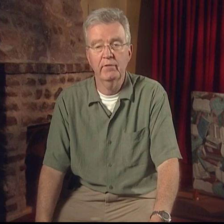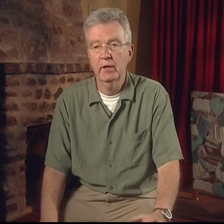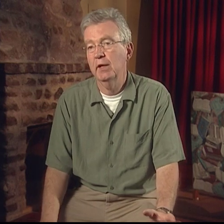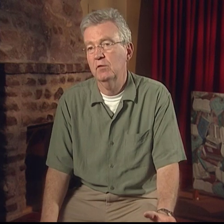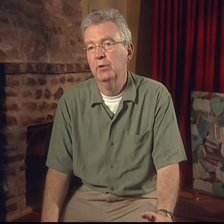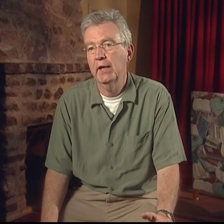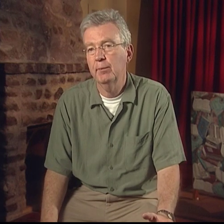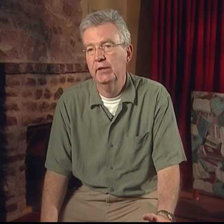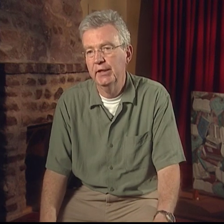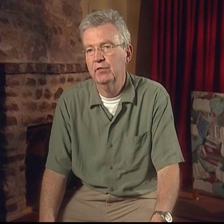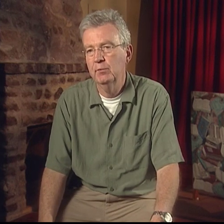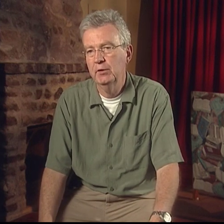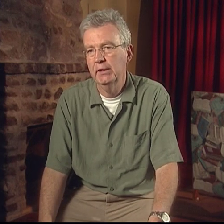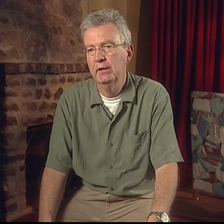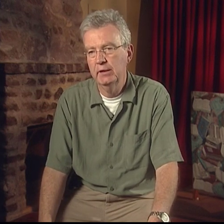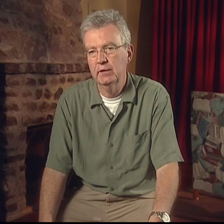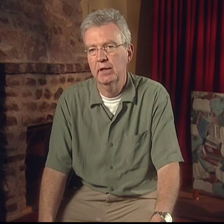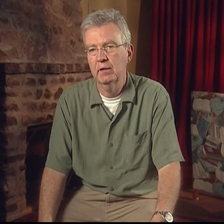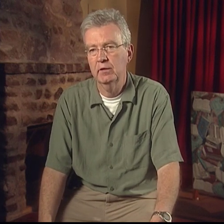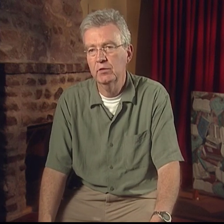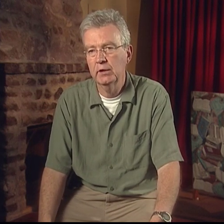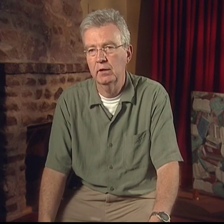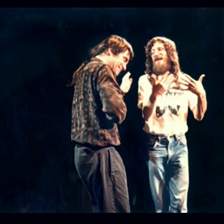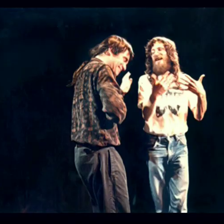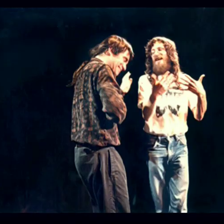is that we have the highest per capita deaf community in the country here.